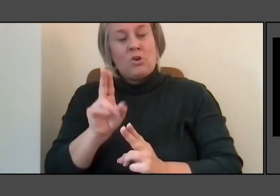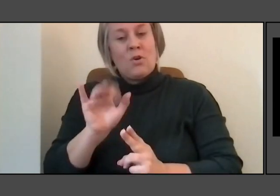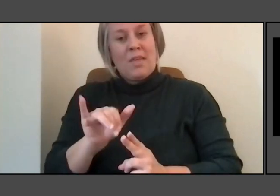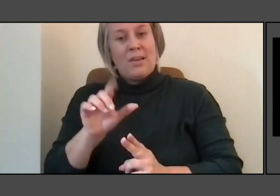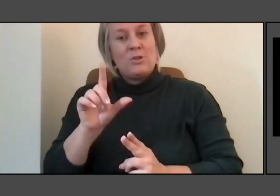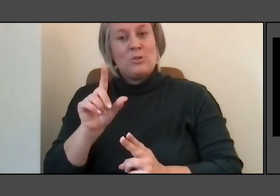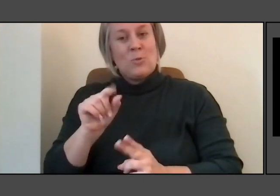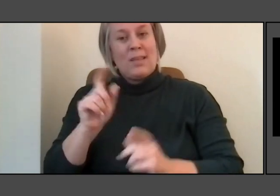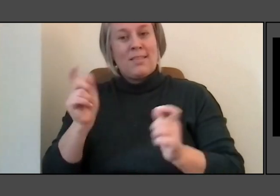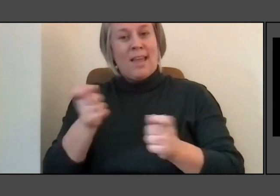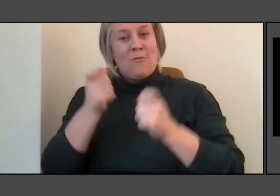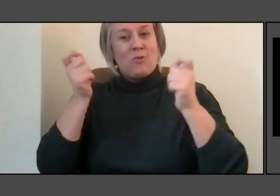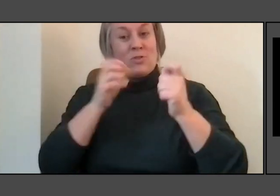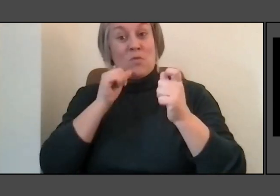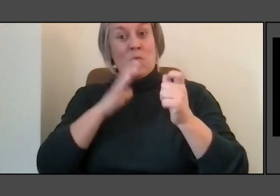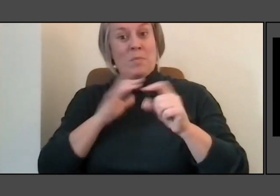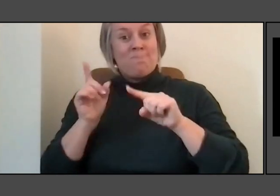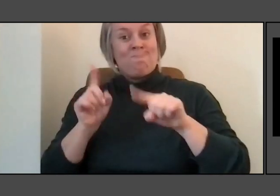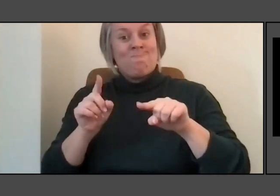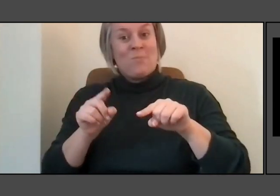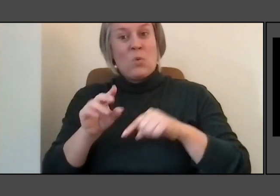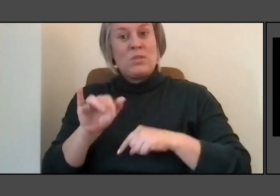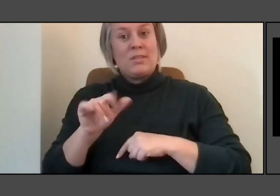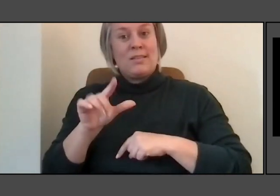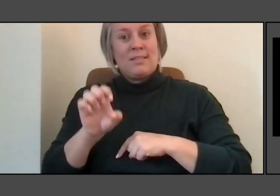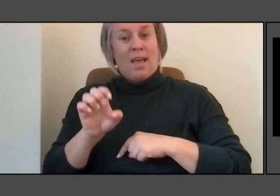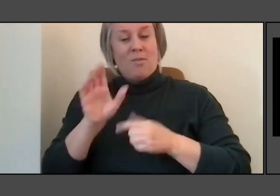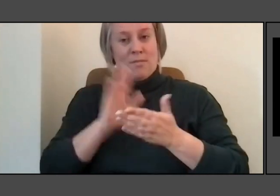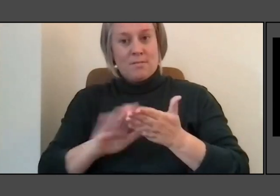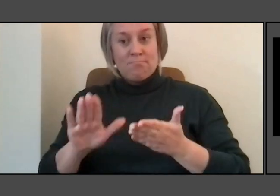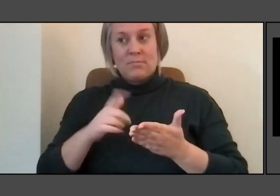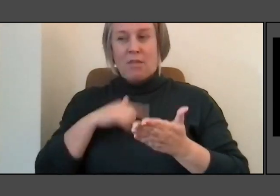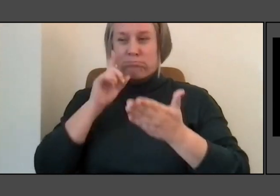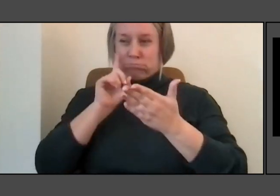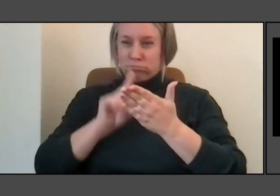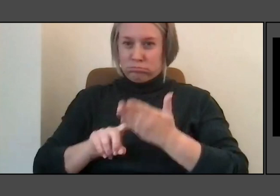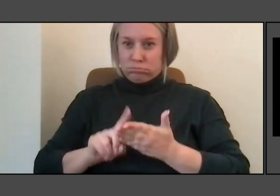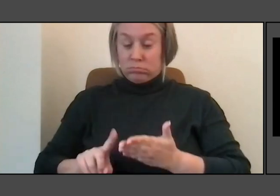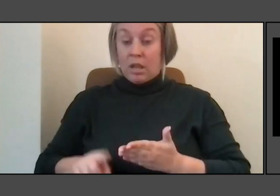And I started doing all this research. And it turns out, of course, women have been auditing courses.